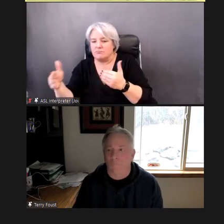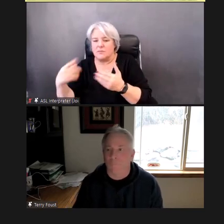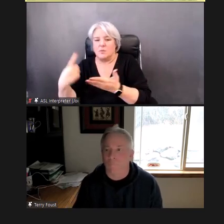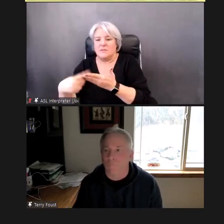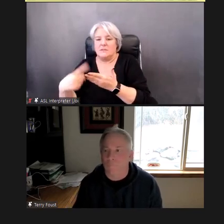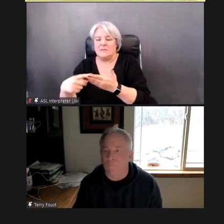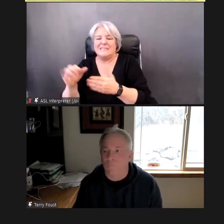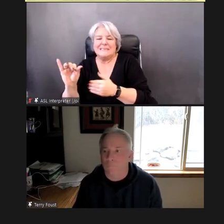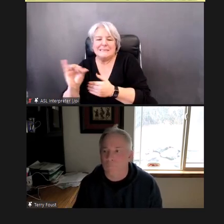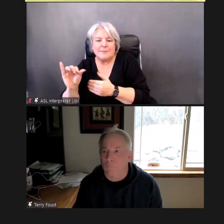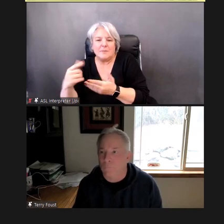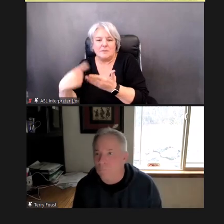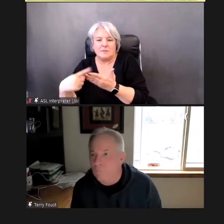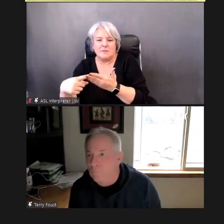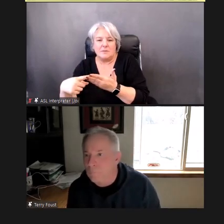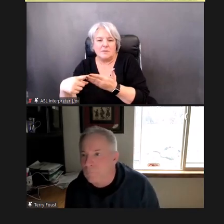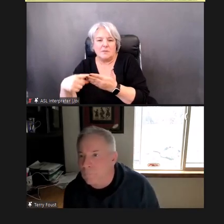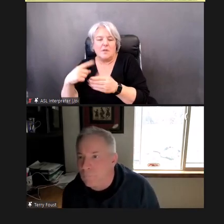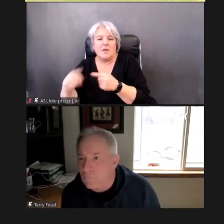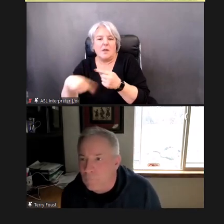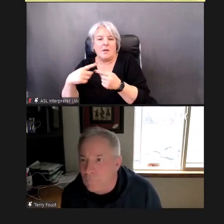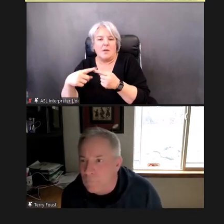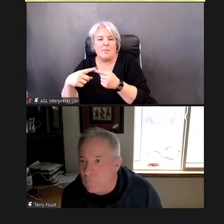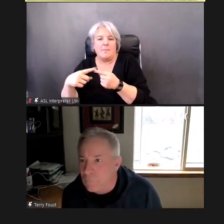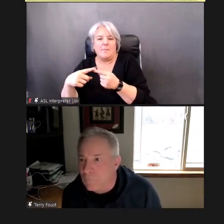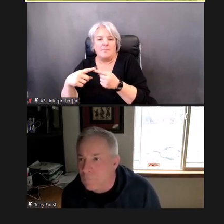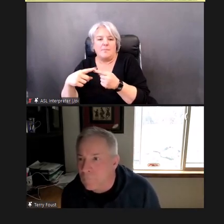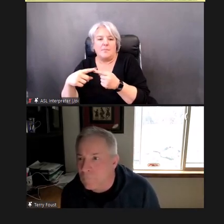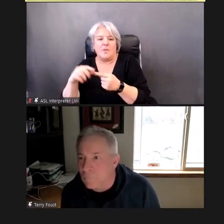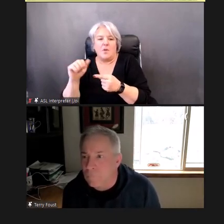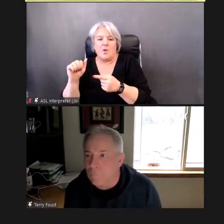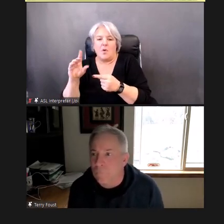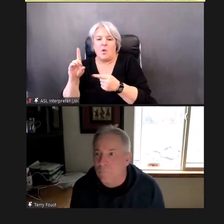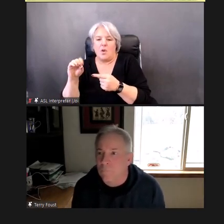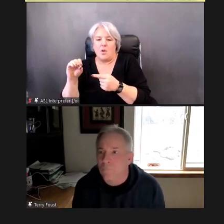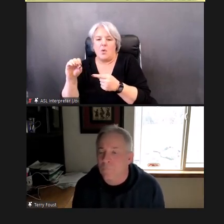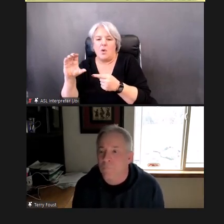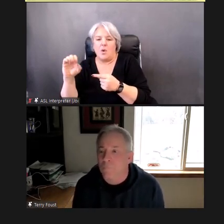conversation around otoacoustic emissions or OAE screening -- which,